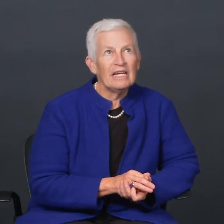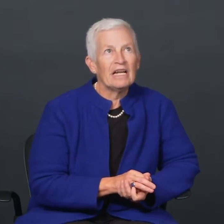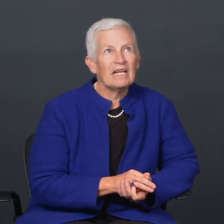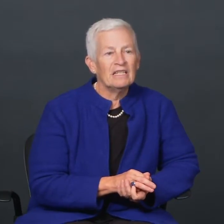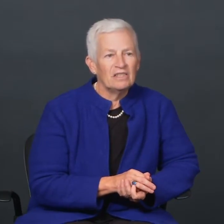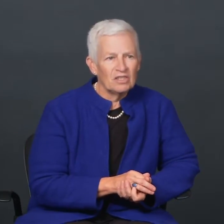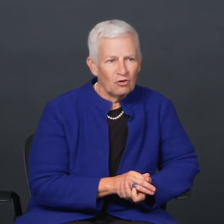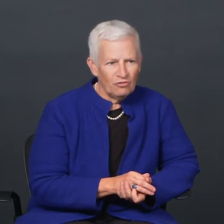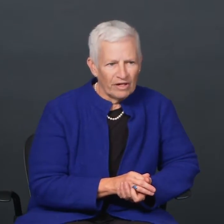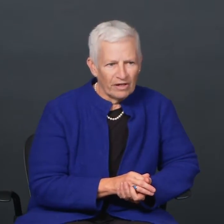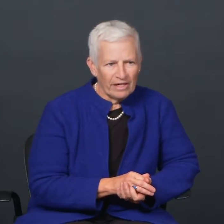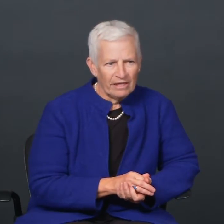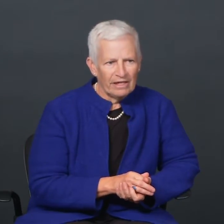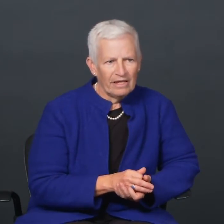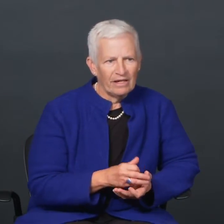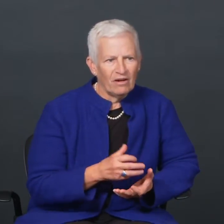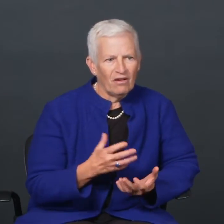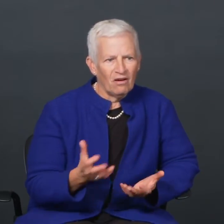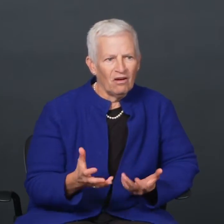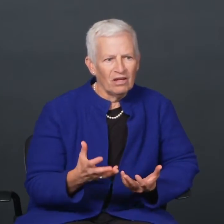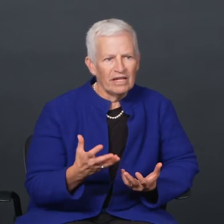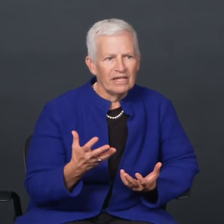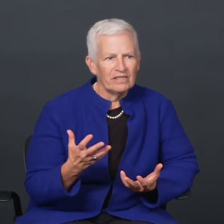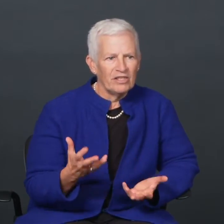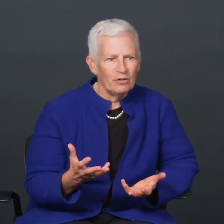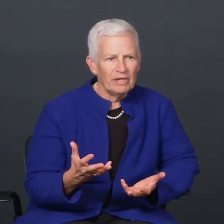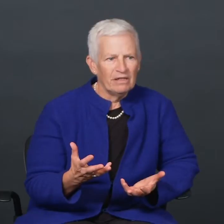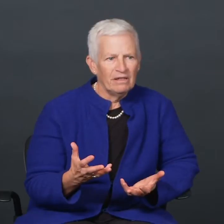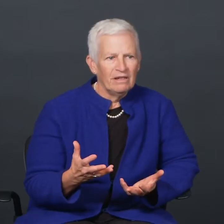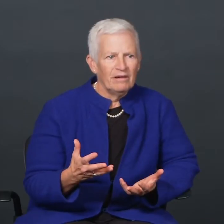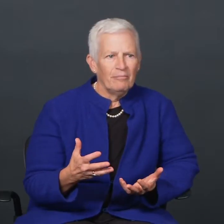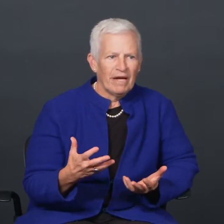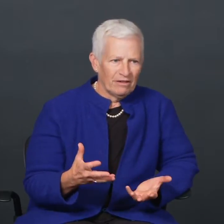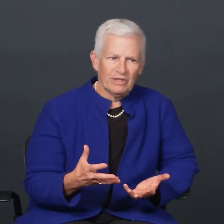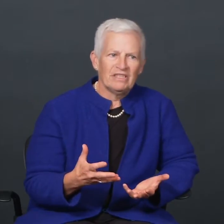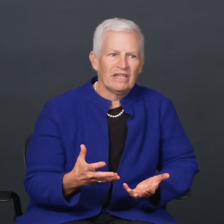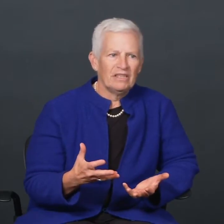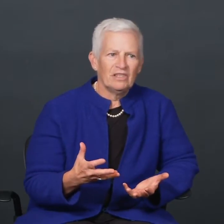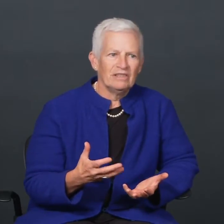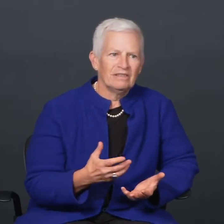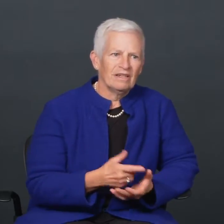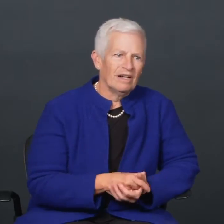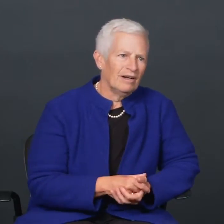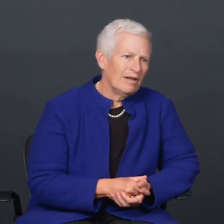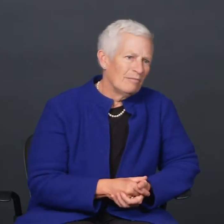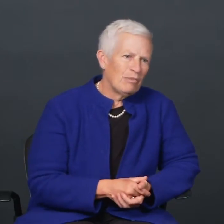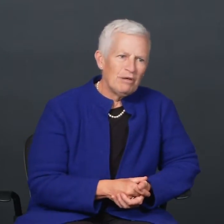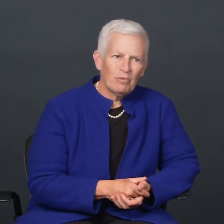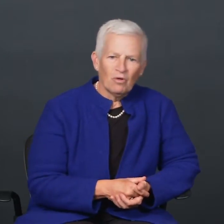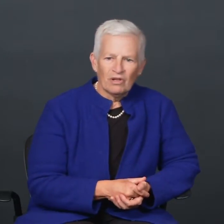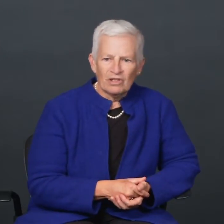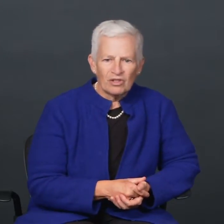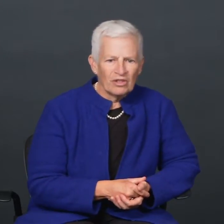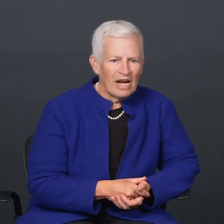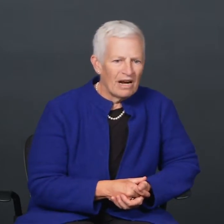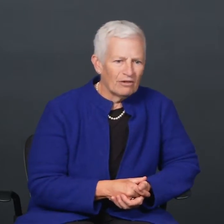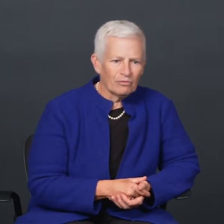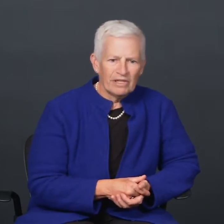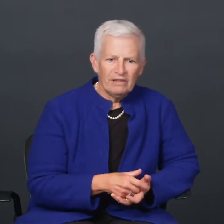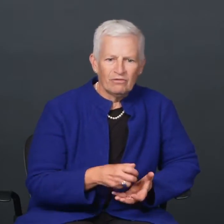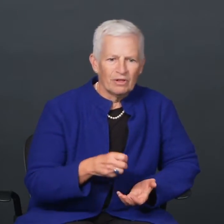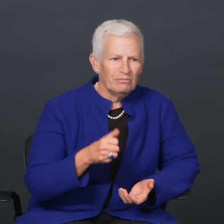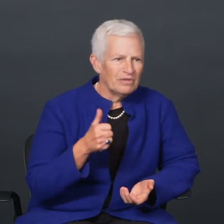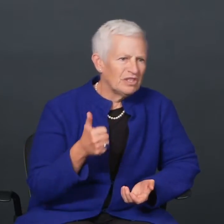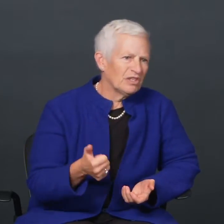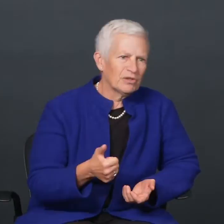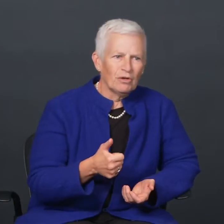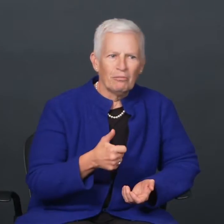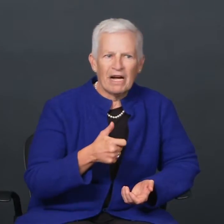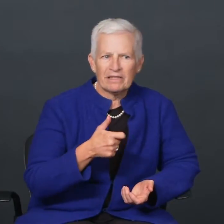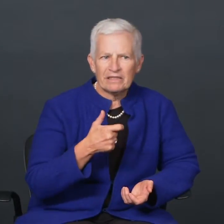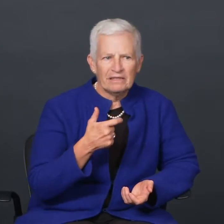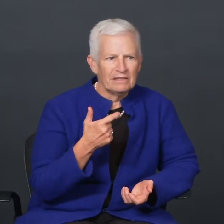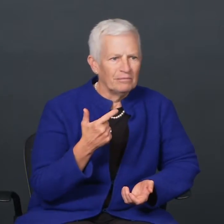Literacy in so varied in all its human manifestations: people learn how to read from cereal boxes,